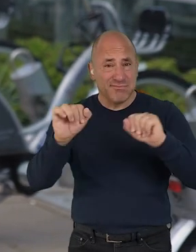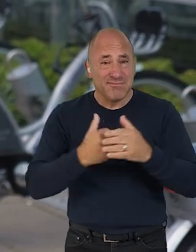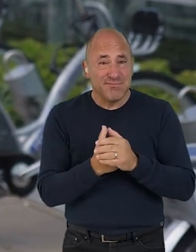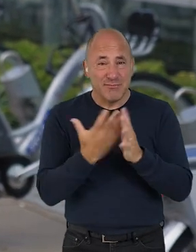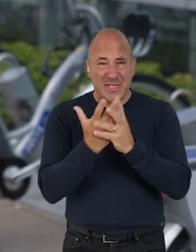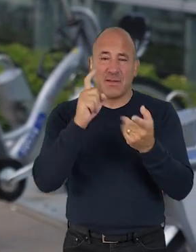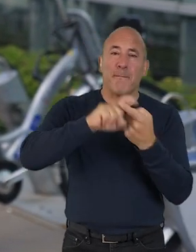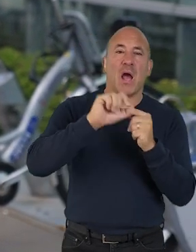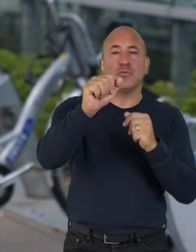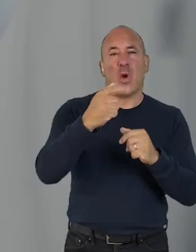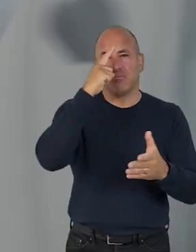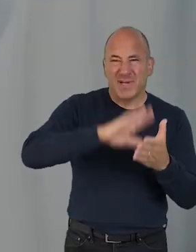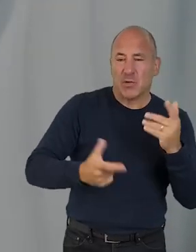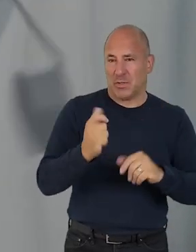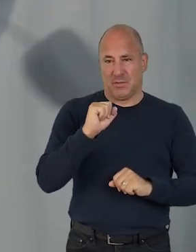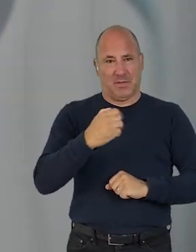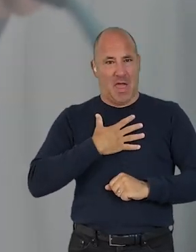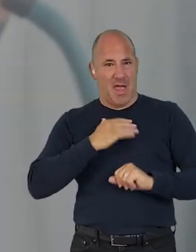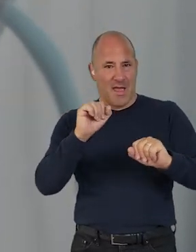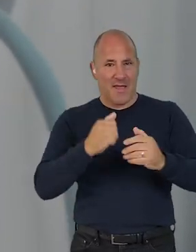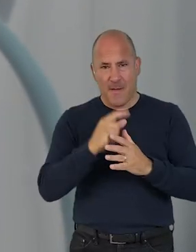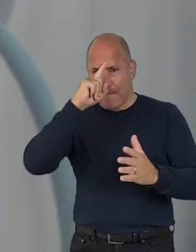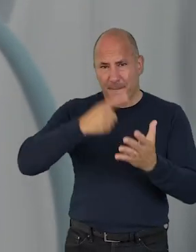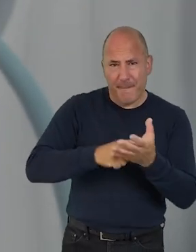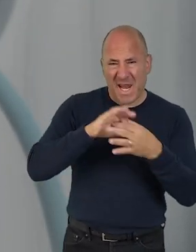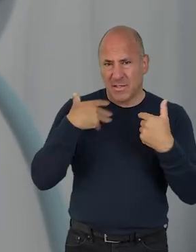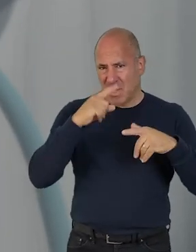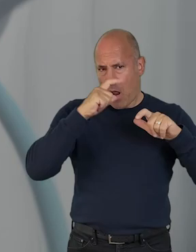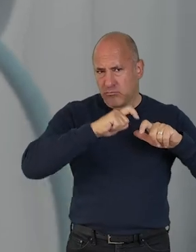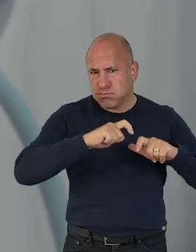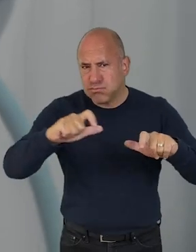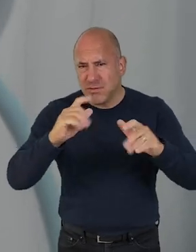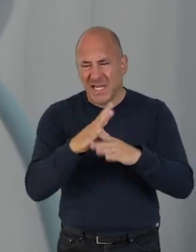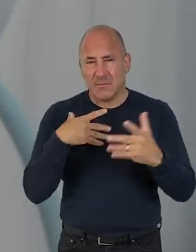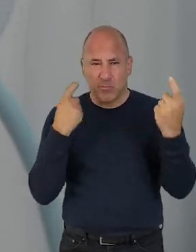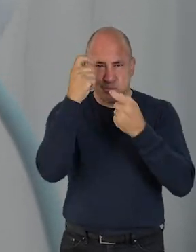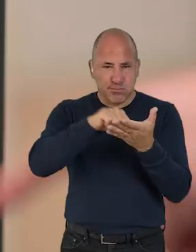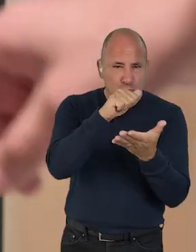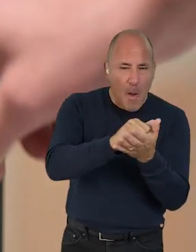depending on your lived experience and identity. All decisions around sustainability require thoughtfulness and nuance